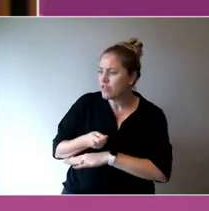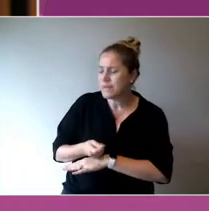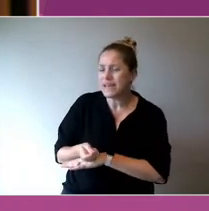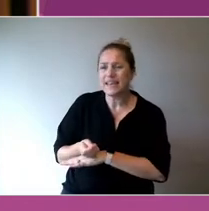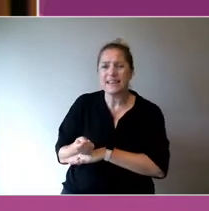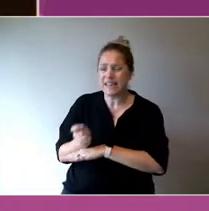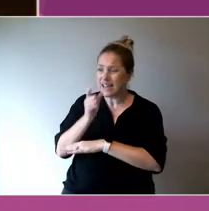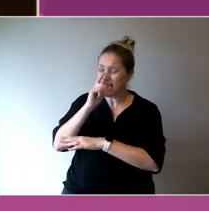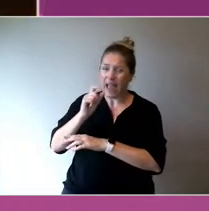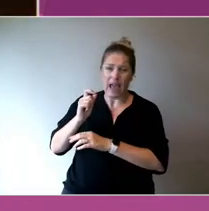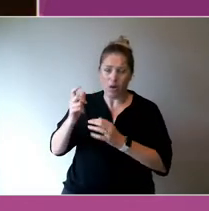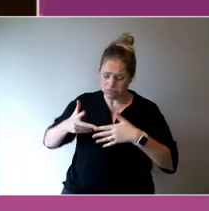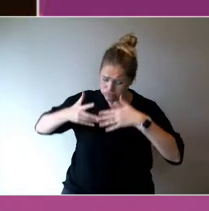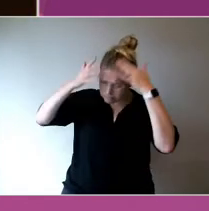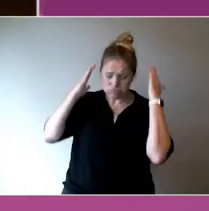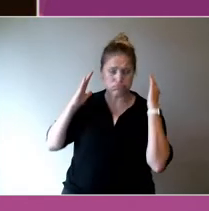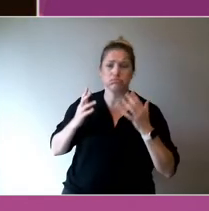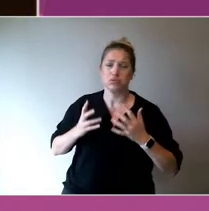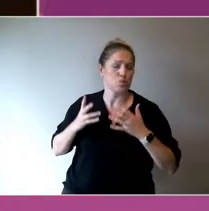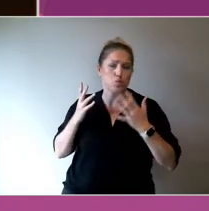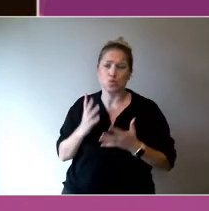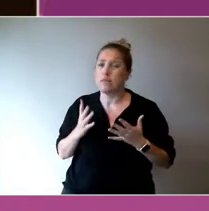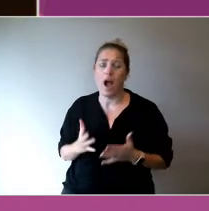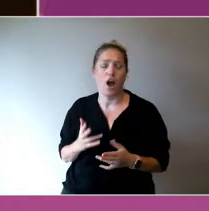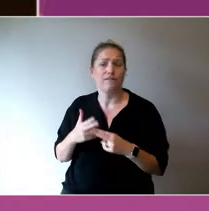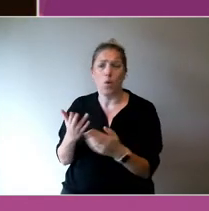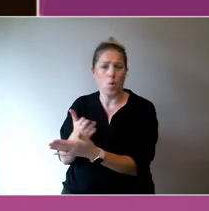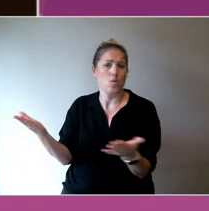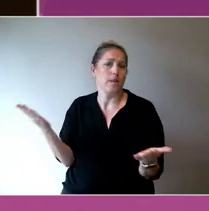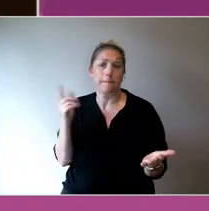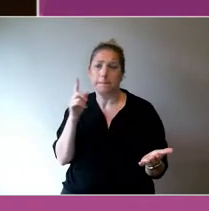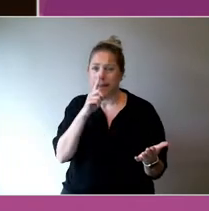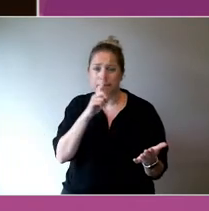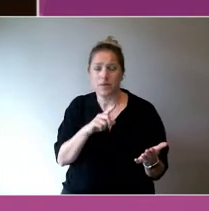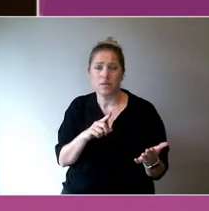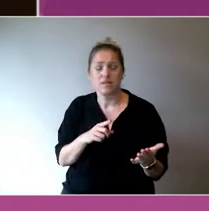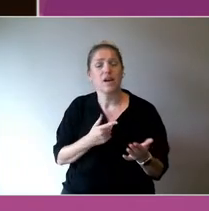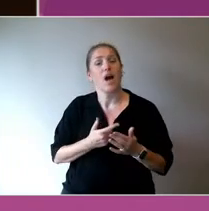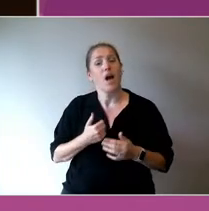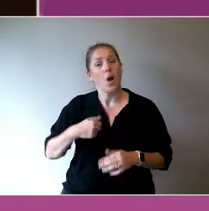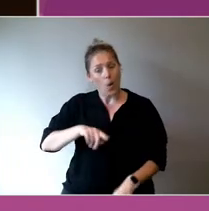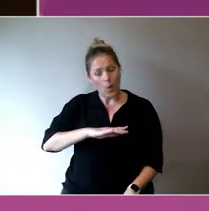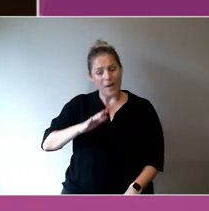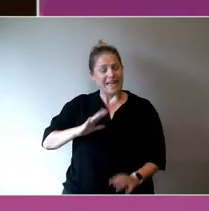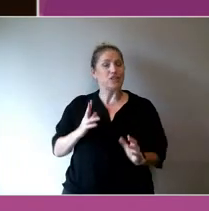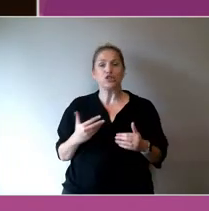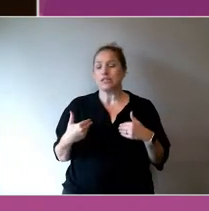So just literally spaces and places to be, and things to take your mind off what is happening